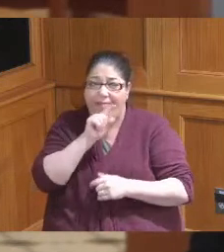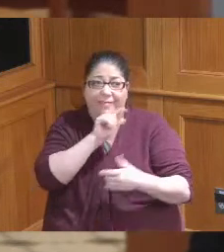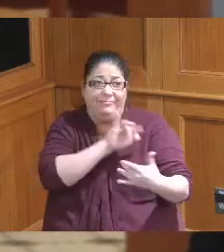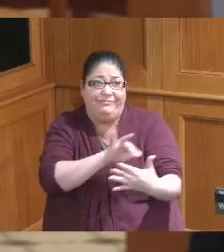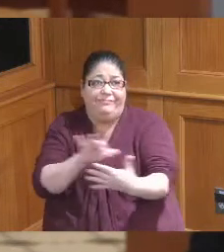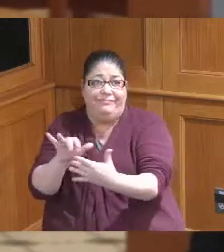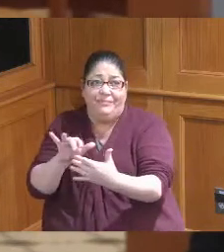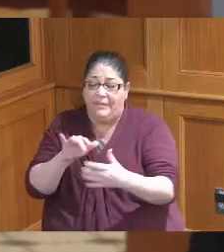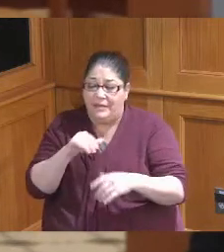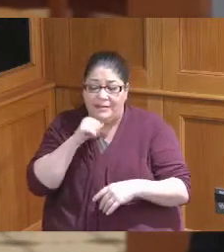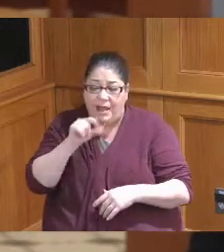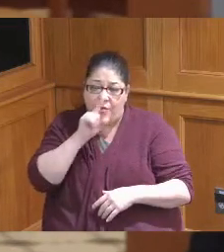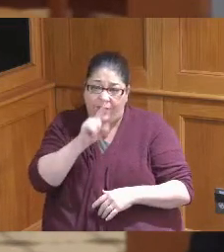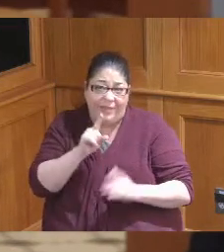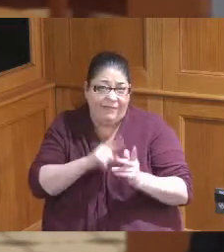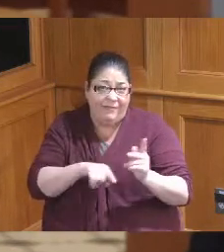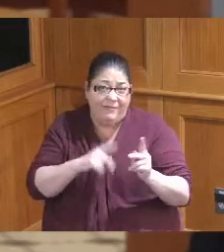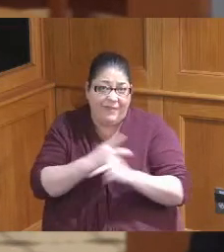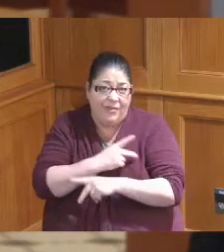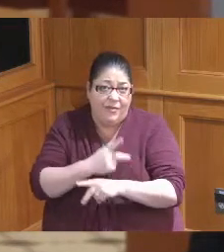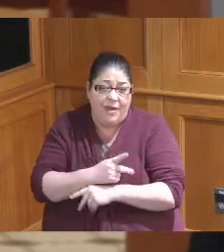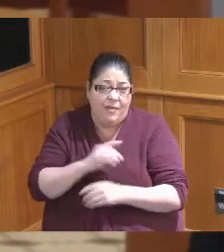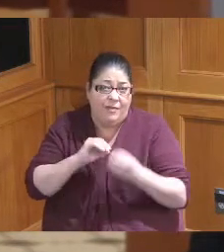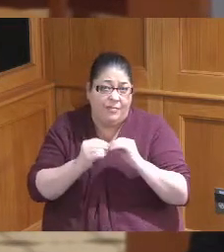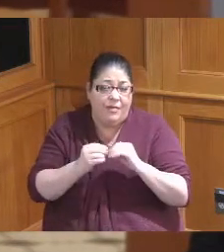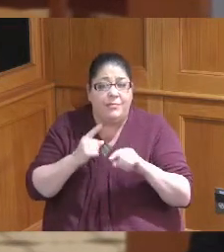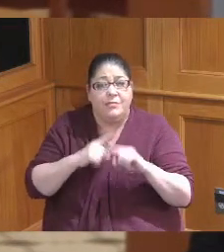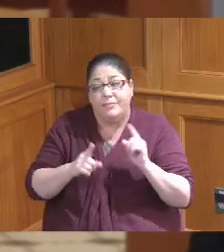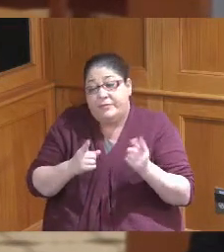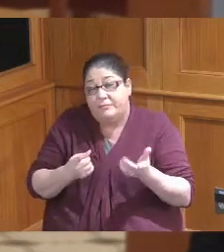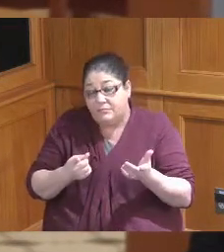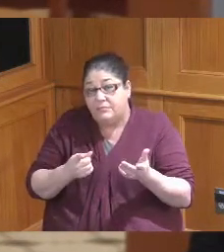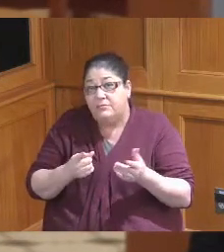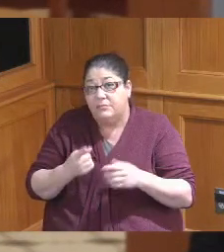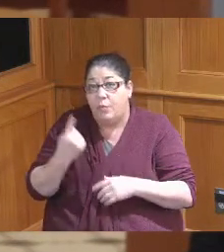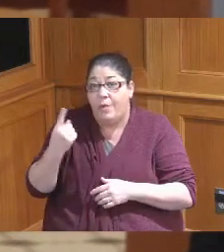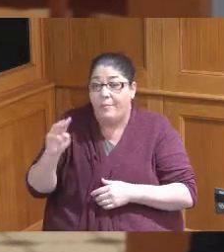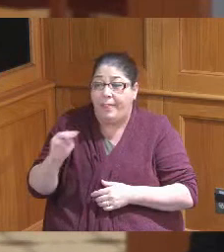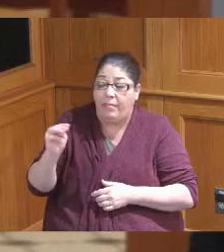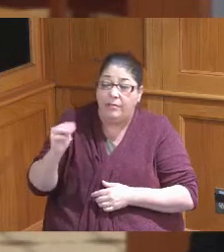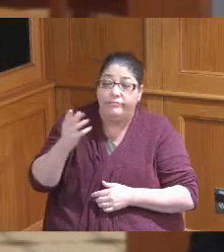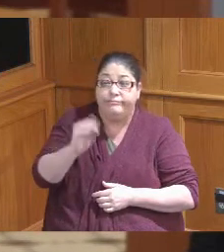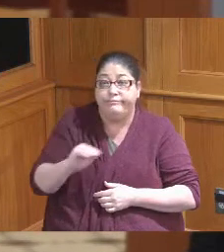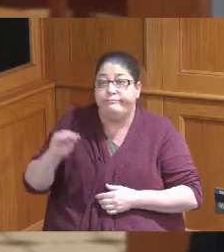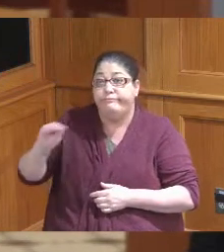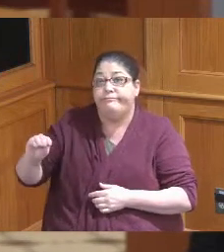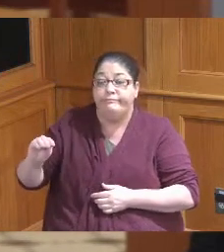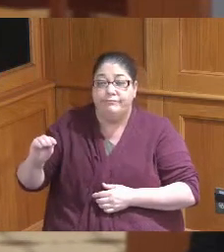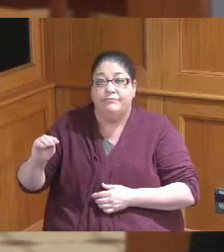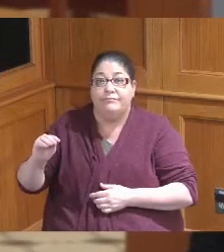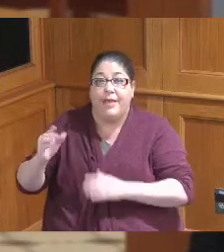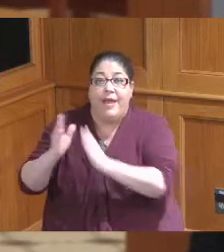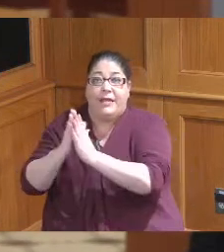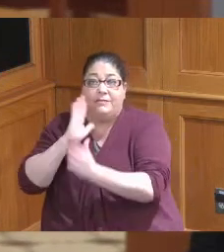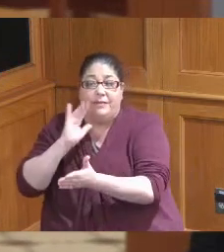be the number but do that that's significant so it's this week of opportunity for folks to weigh